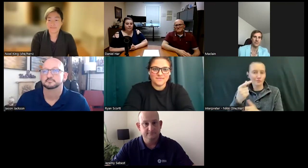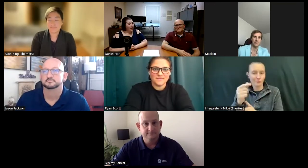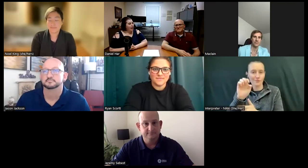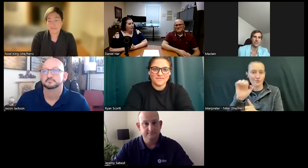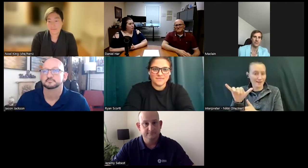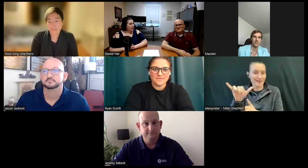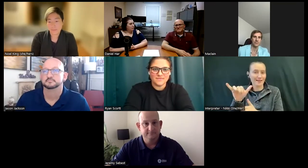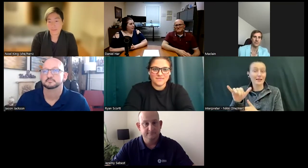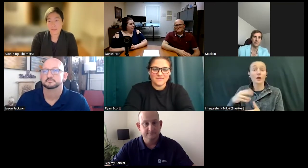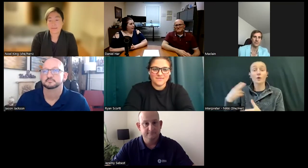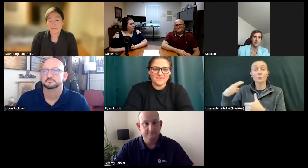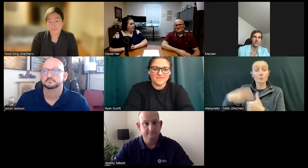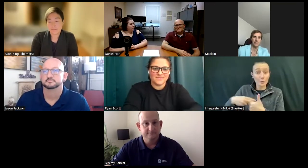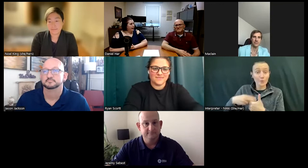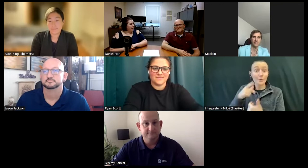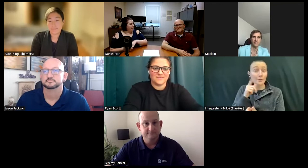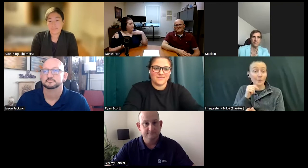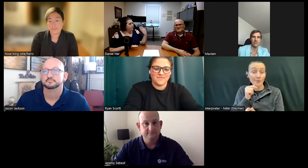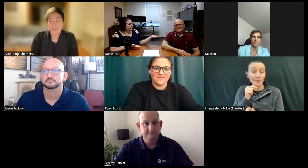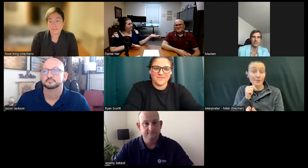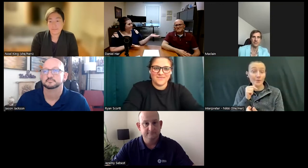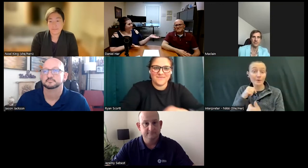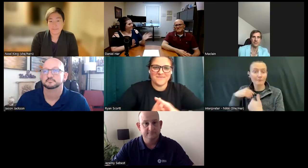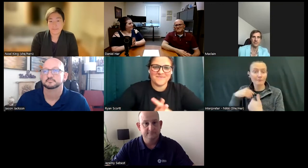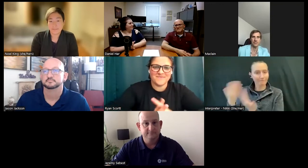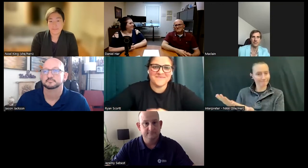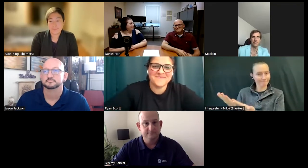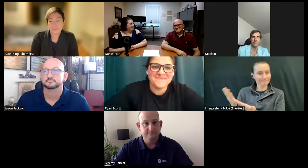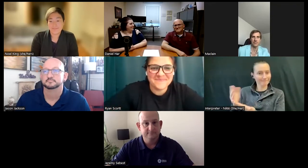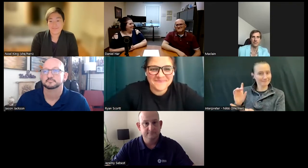and joining me today we have